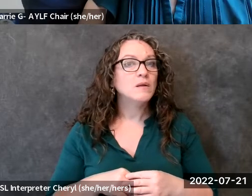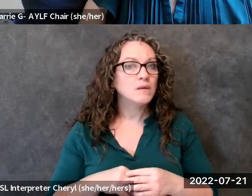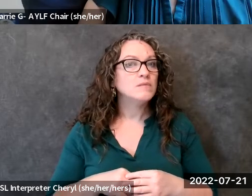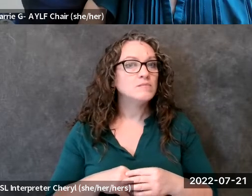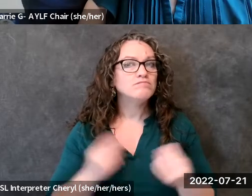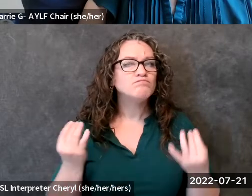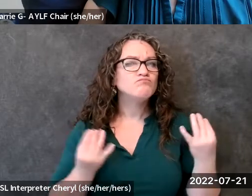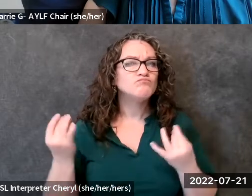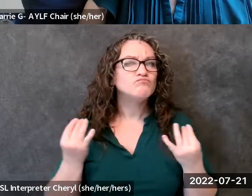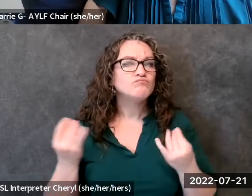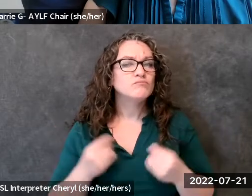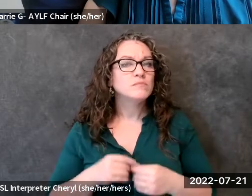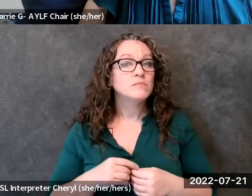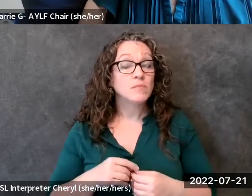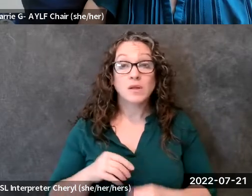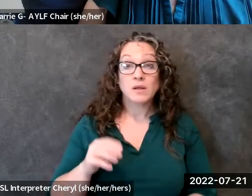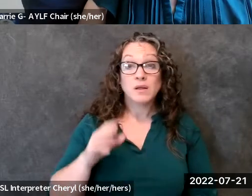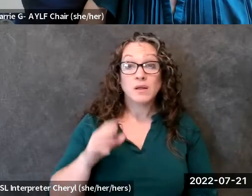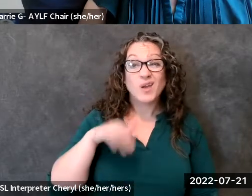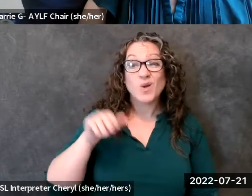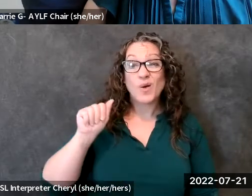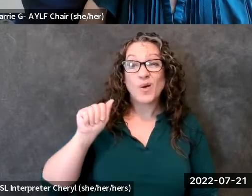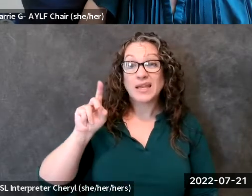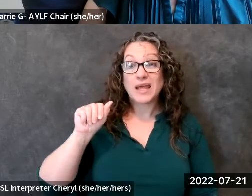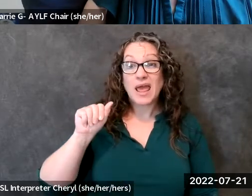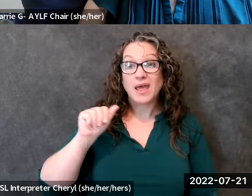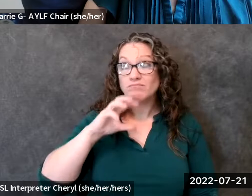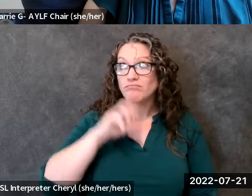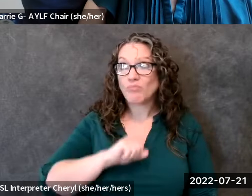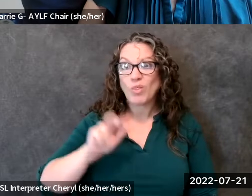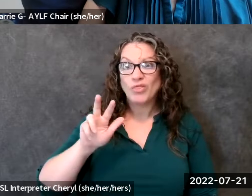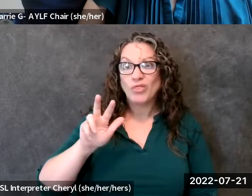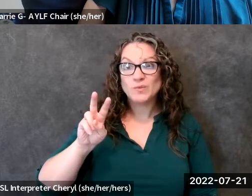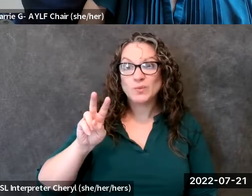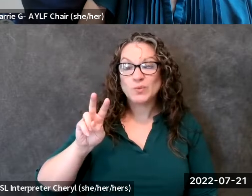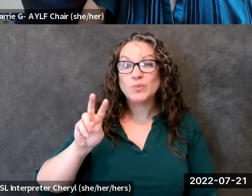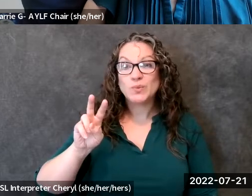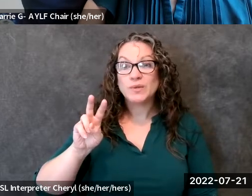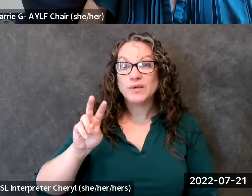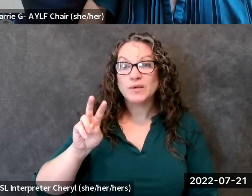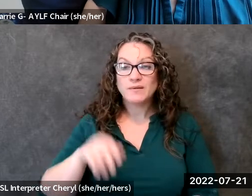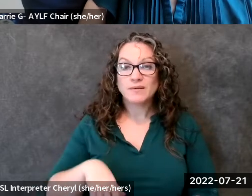you know even though that the ada is now 32 years old it will be 32 on on on the 26th